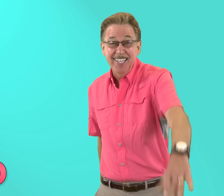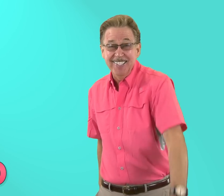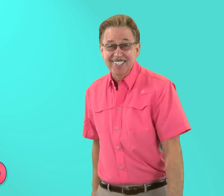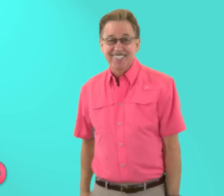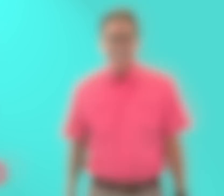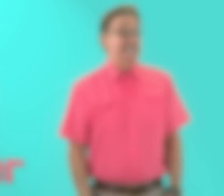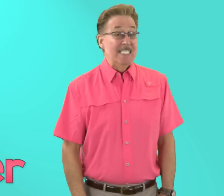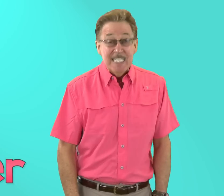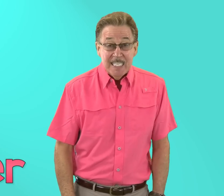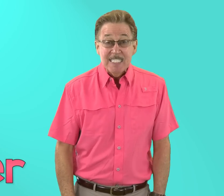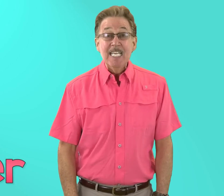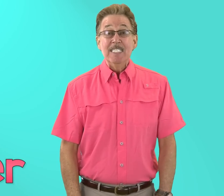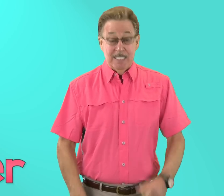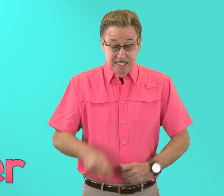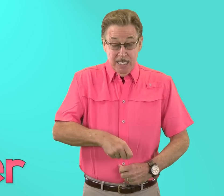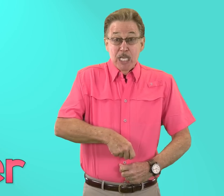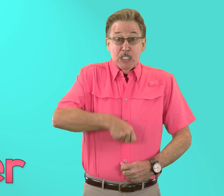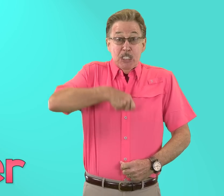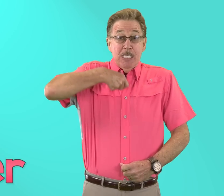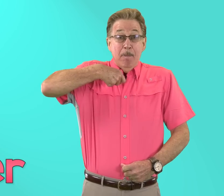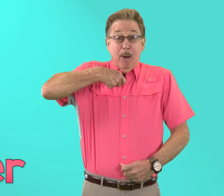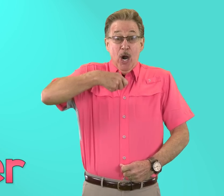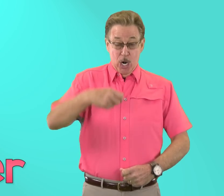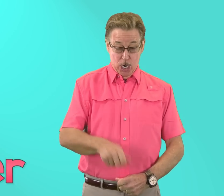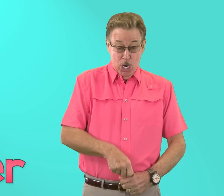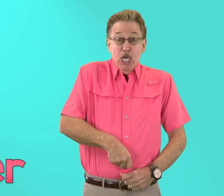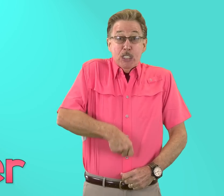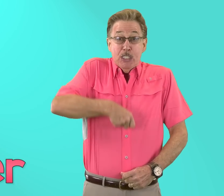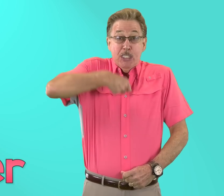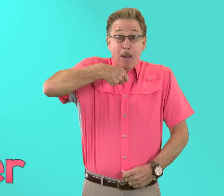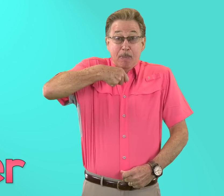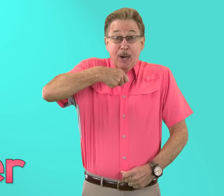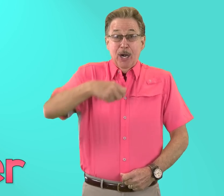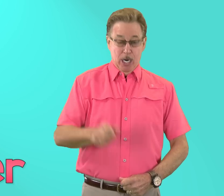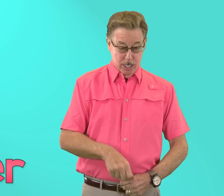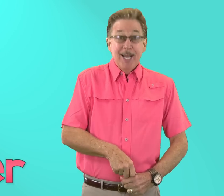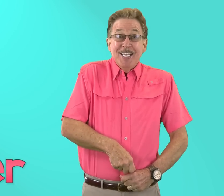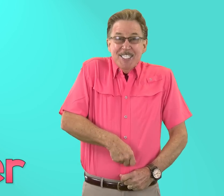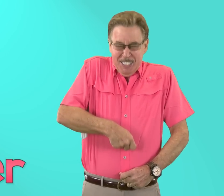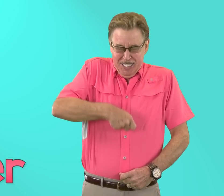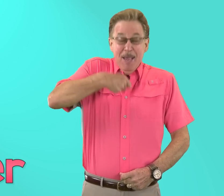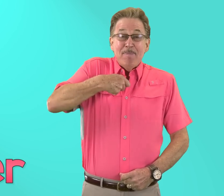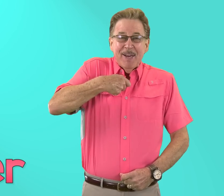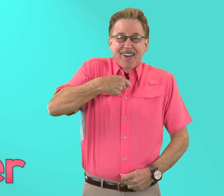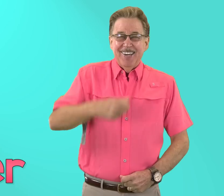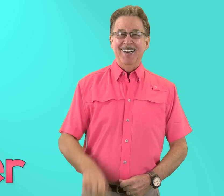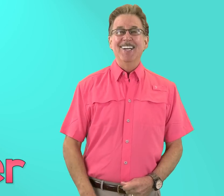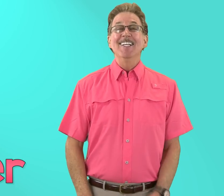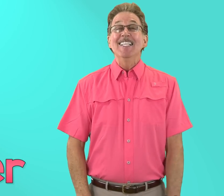Z z says /z/ zipper, zipper, zipper